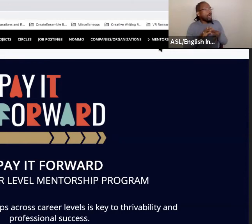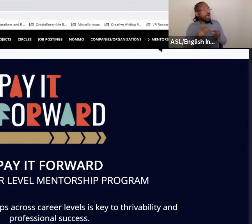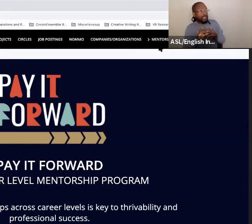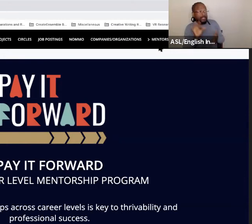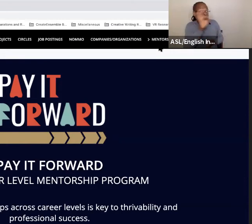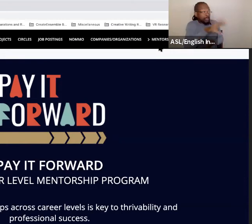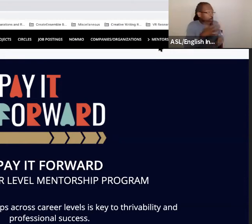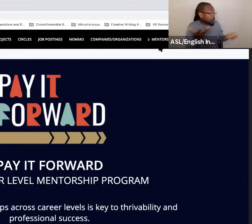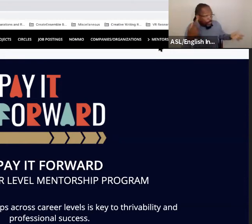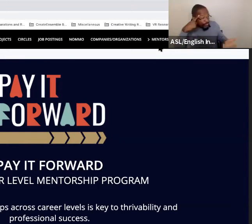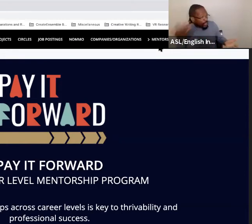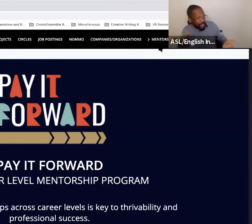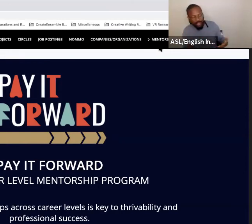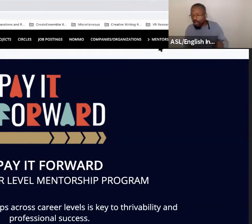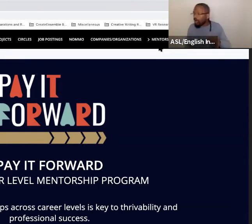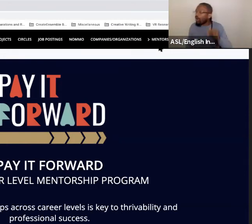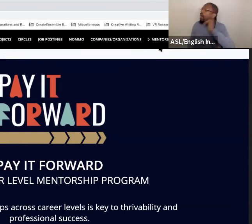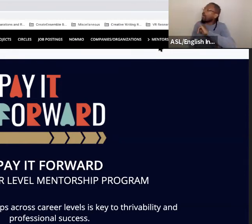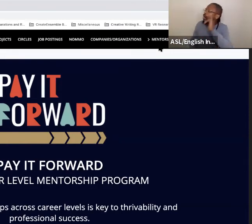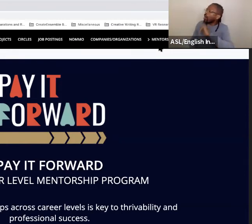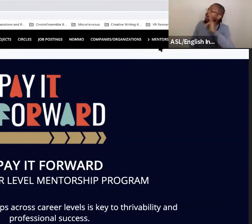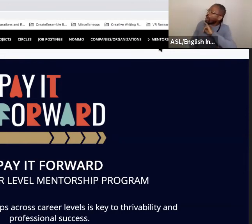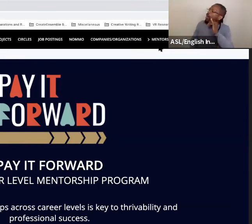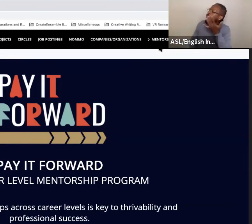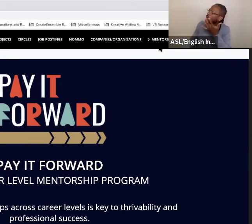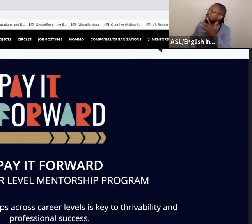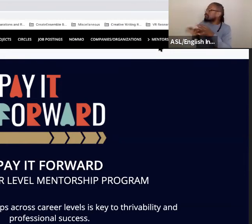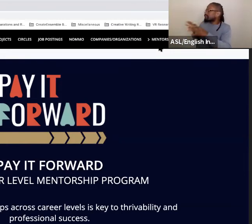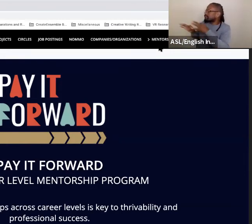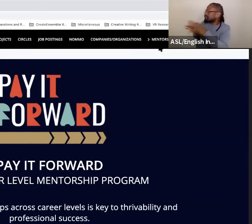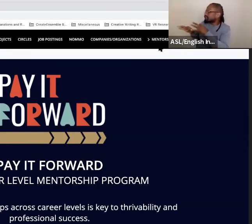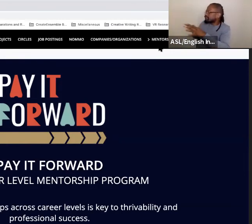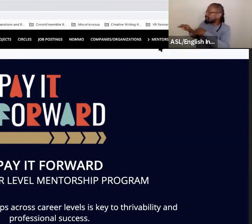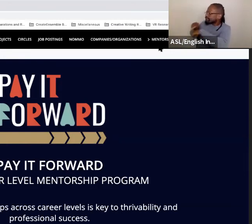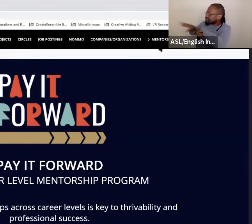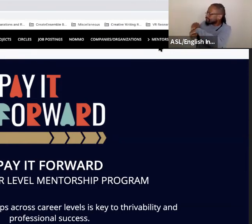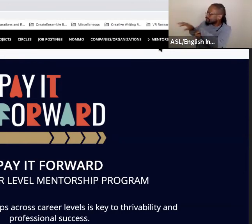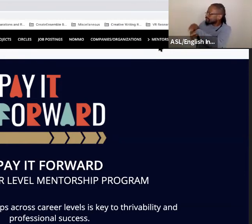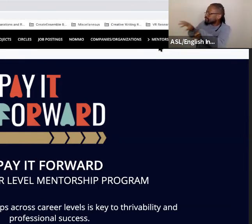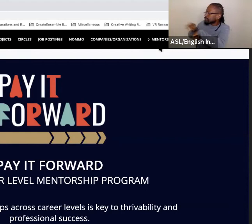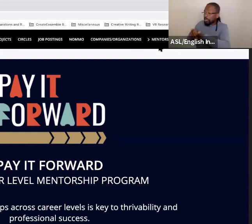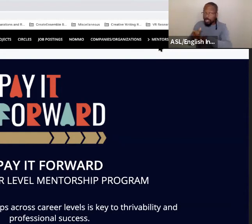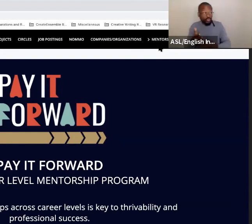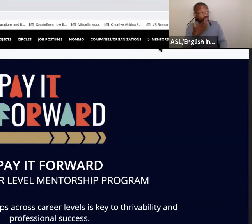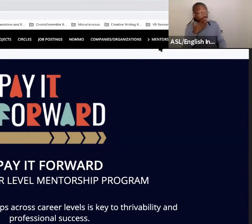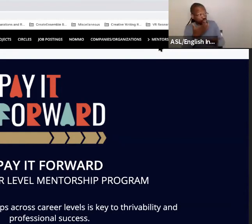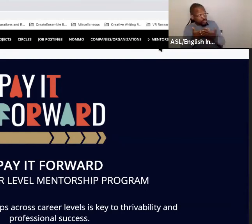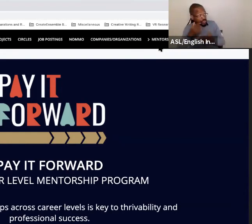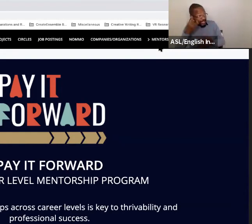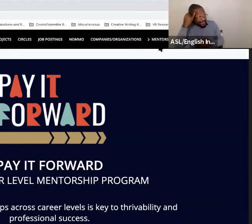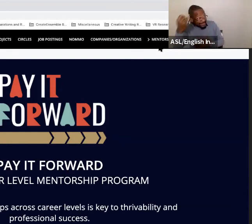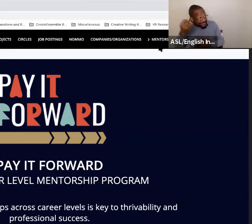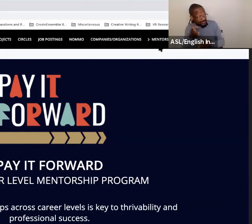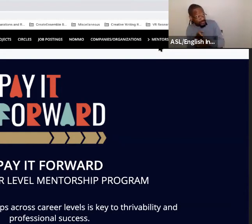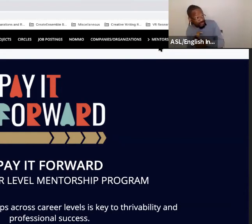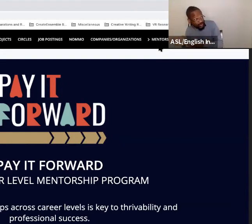that you can actually take that path or create that path based on some